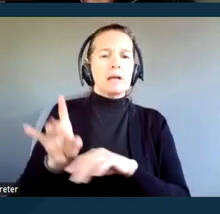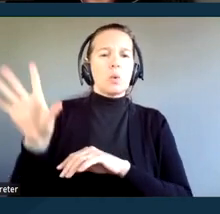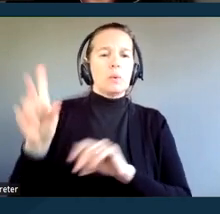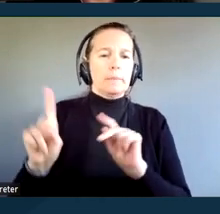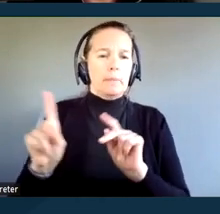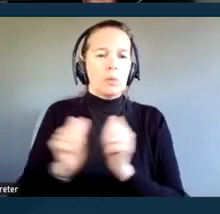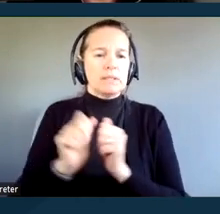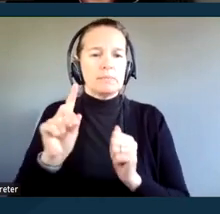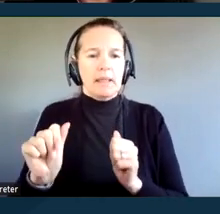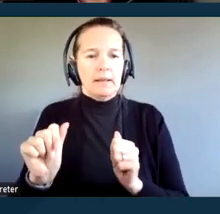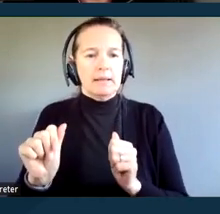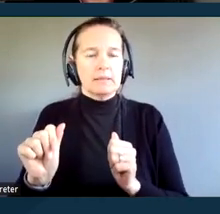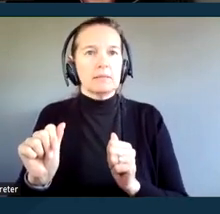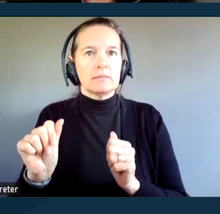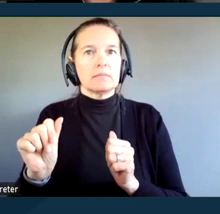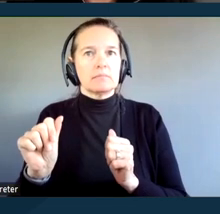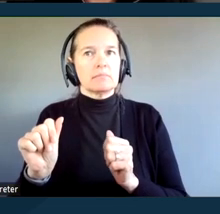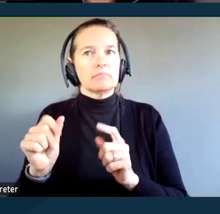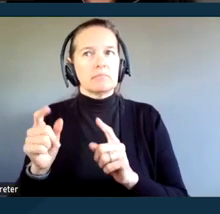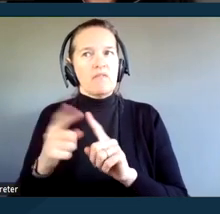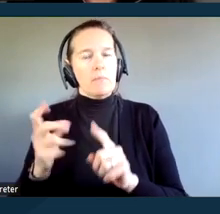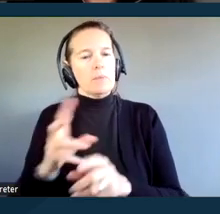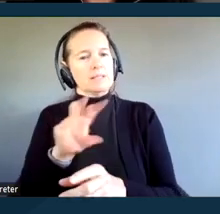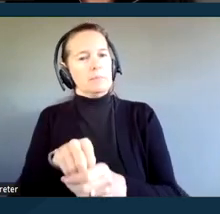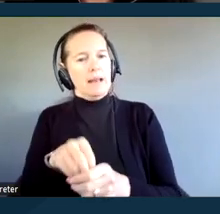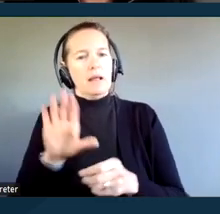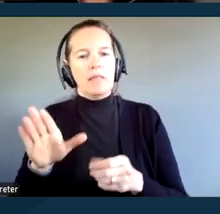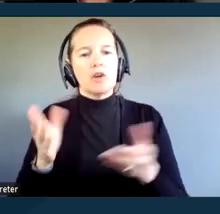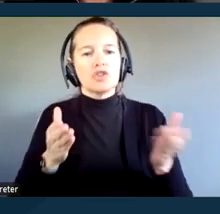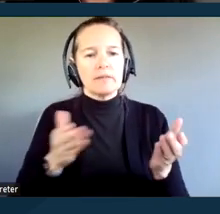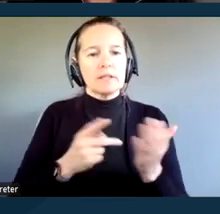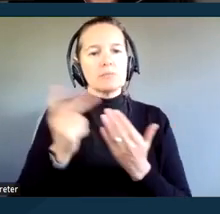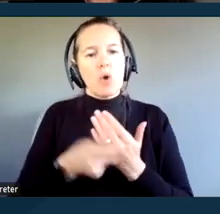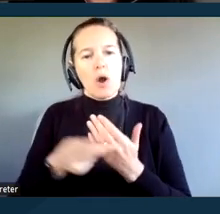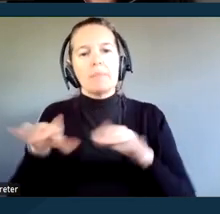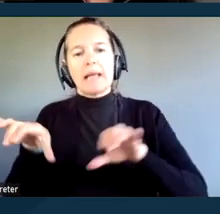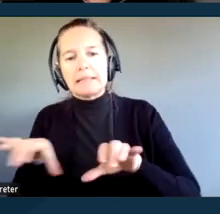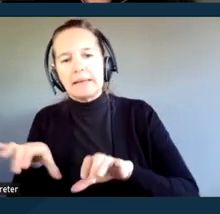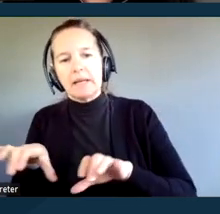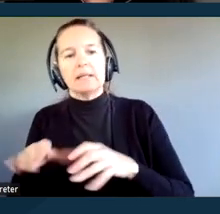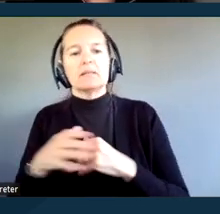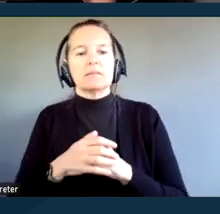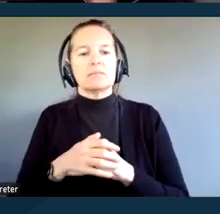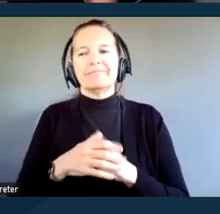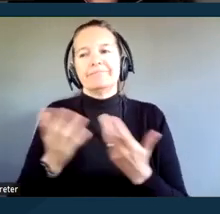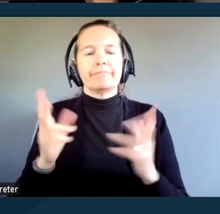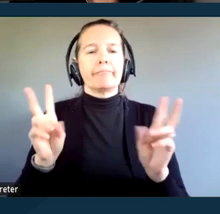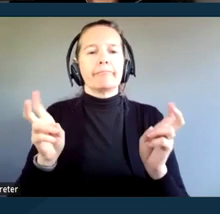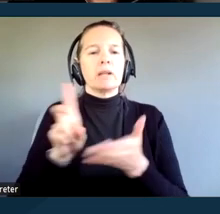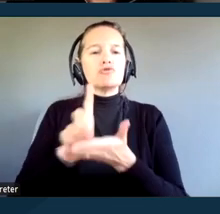or benefiting from their services, programs, and activities, or from otherwise discriminating against people with disabilities.